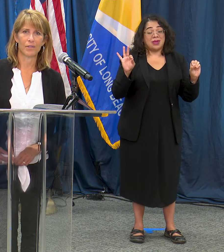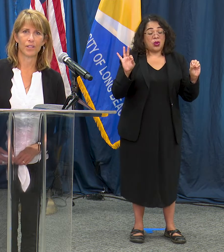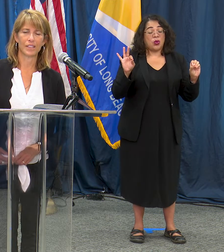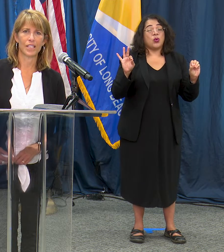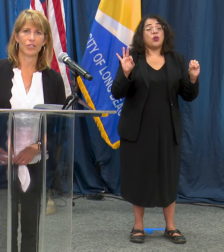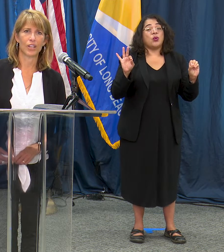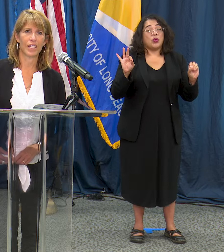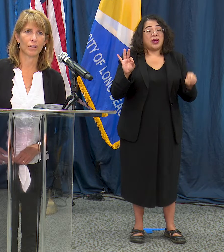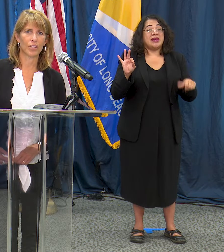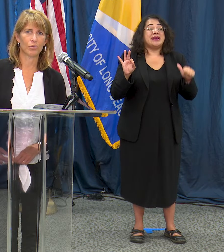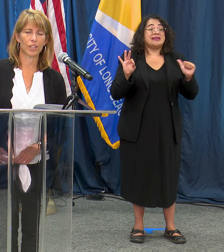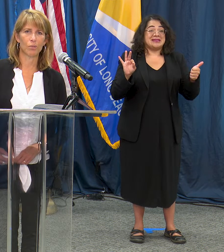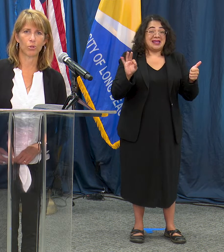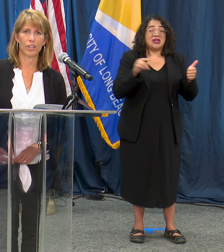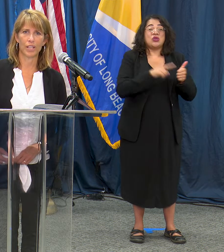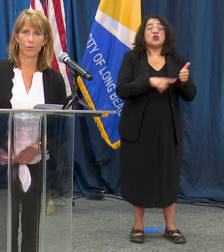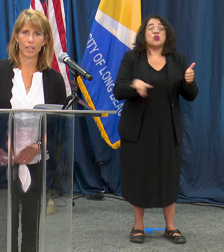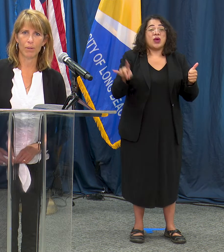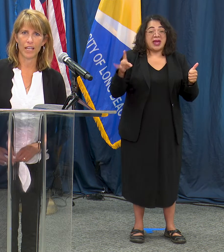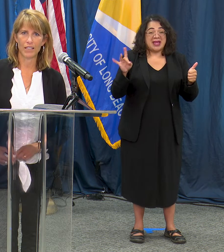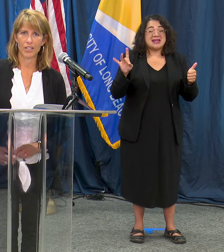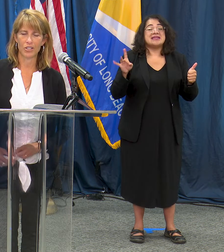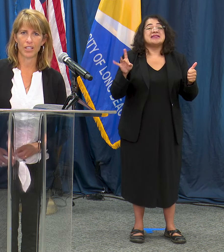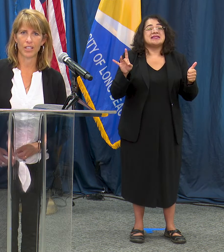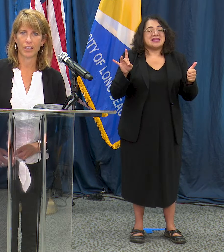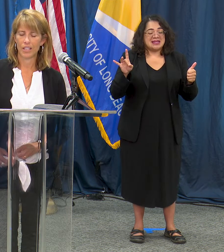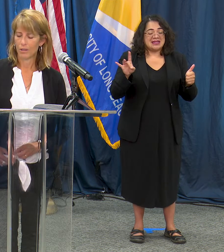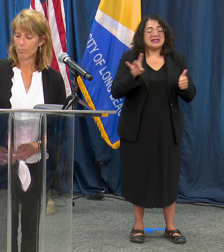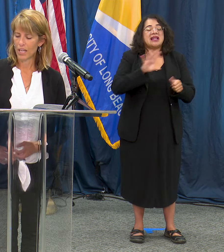through 19 so I think it's really important that we pay